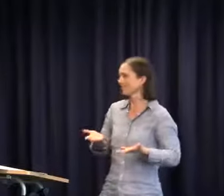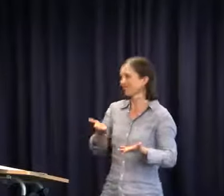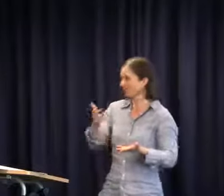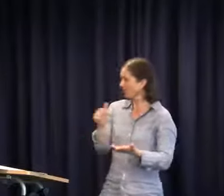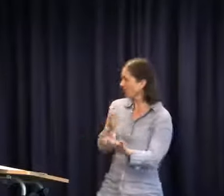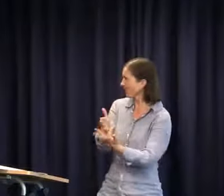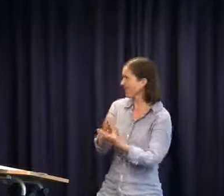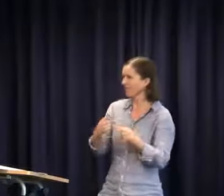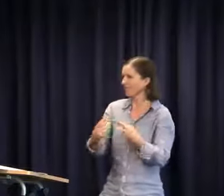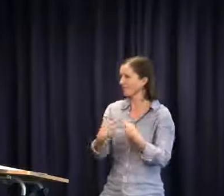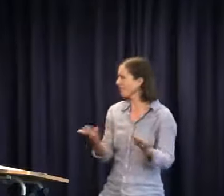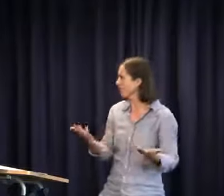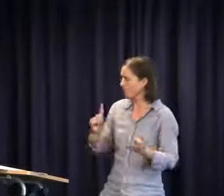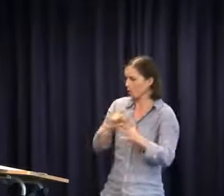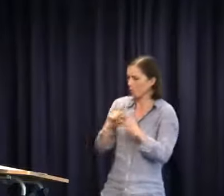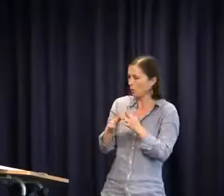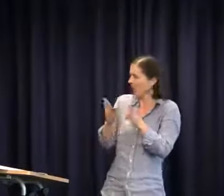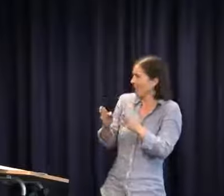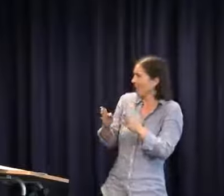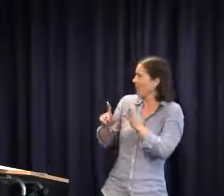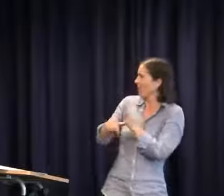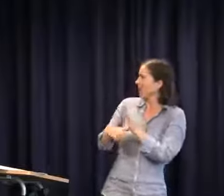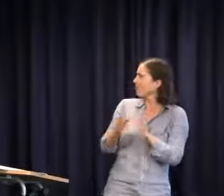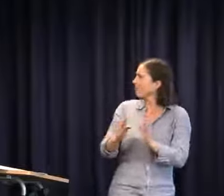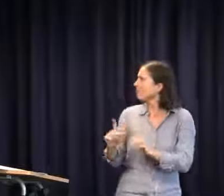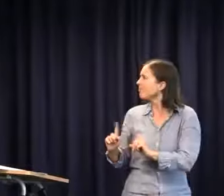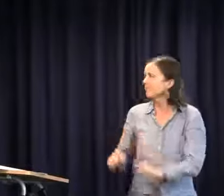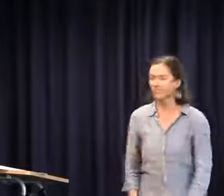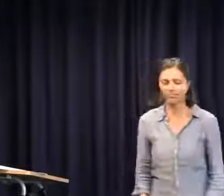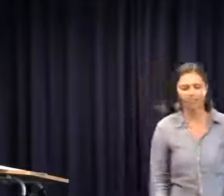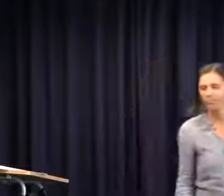we got nowhere with the public system. Yet the public system would have allowed us to